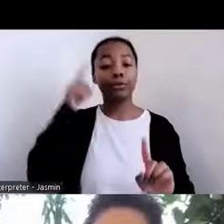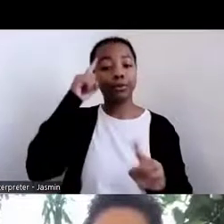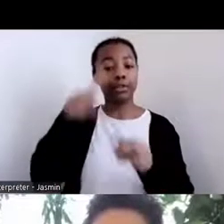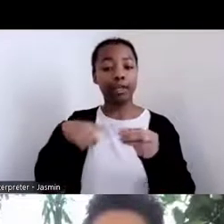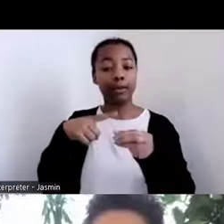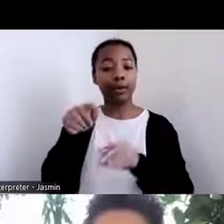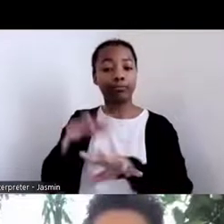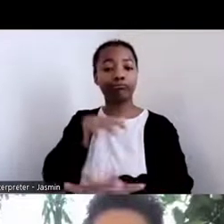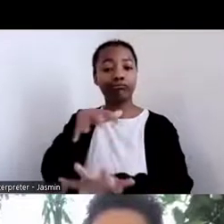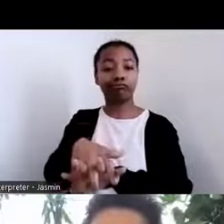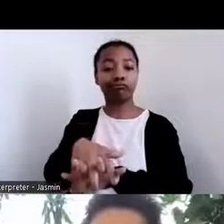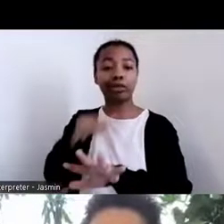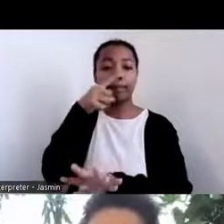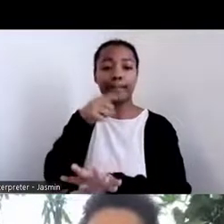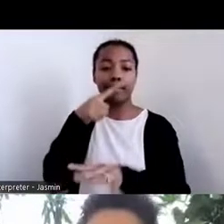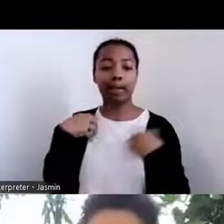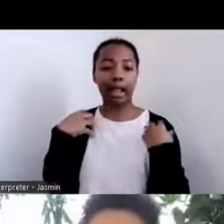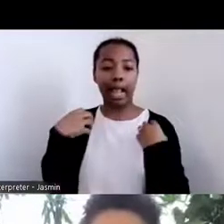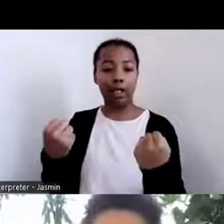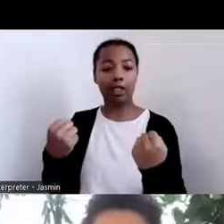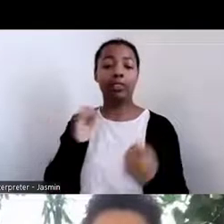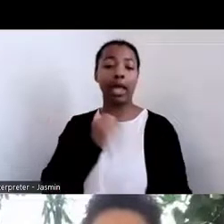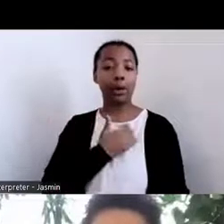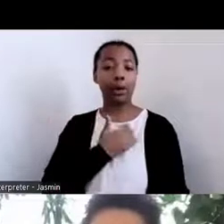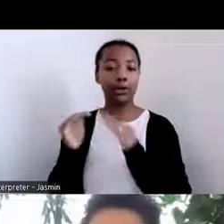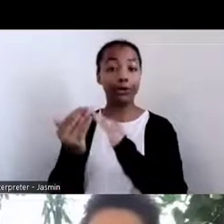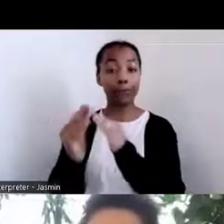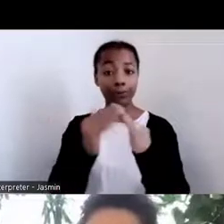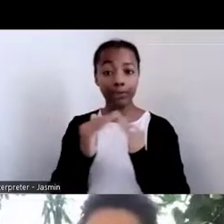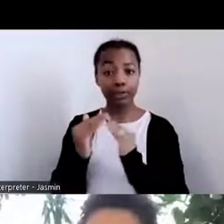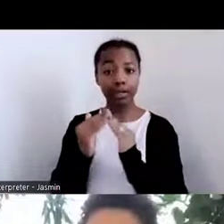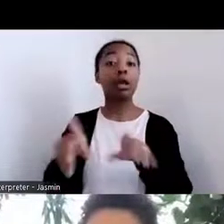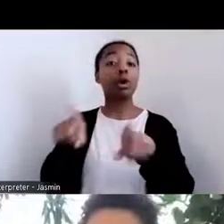communities, but also protecting the communities in a way that we